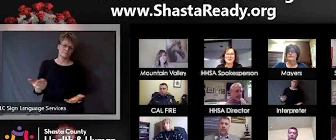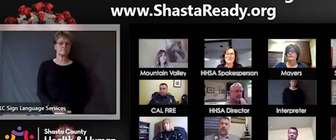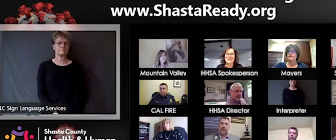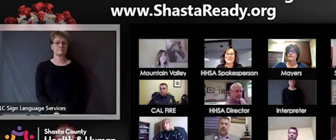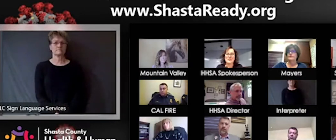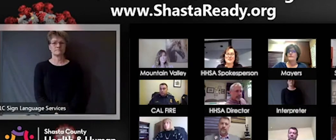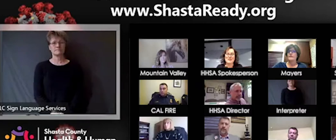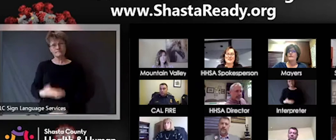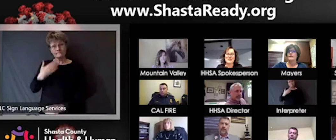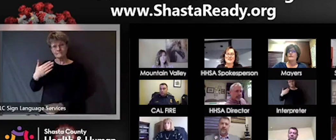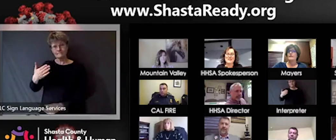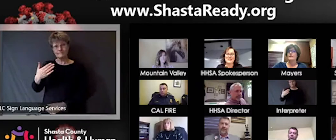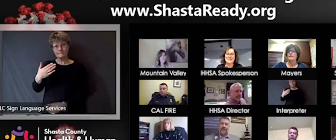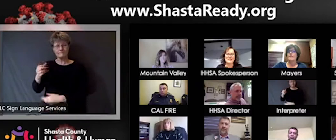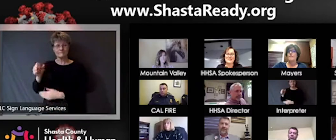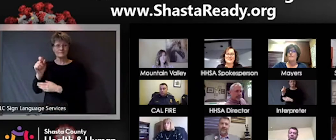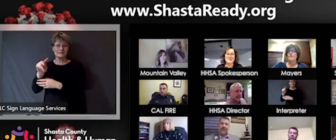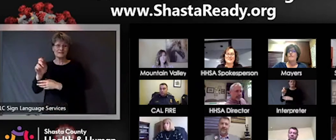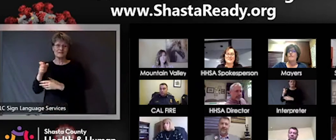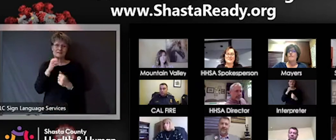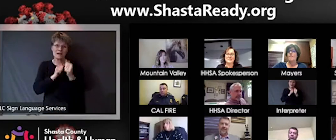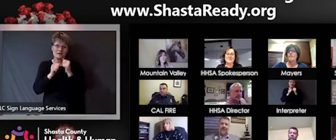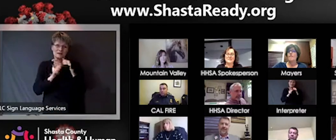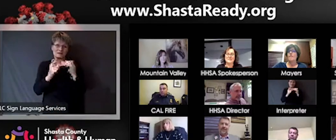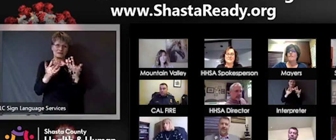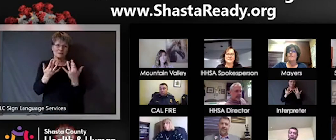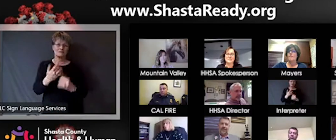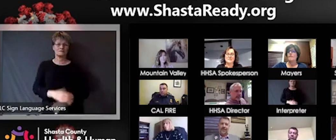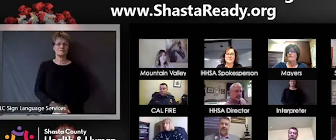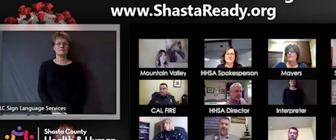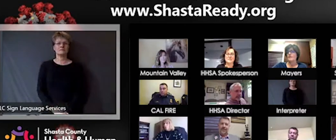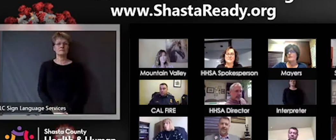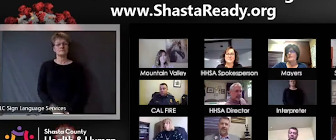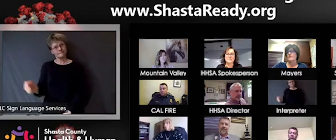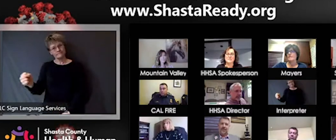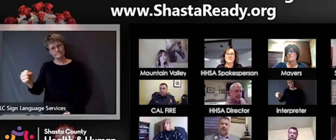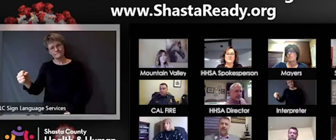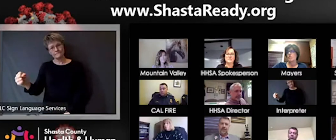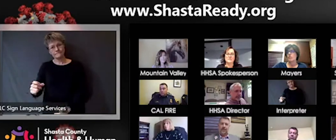for your patience. I have a question. First, a follow-up to one of